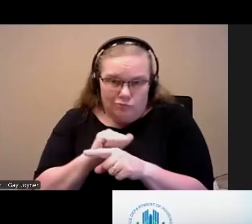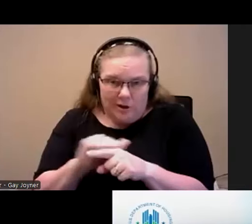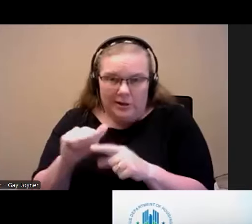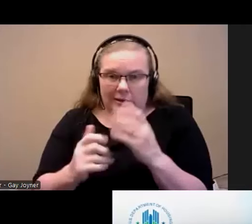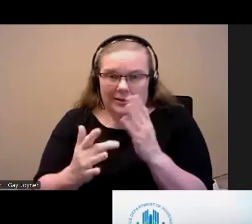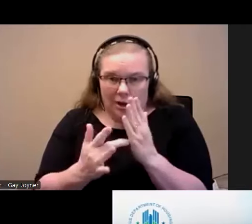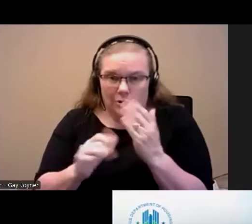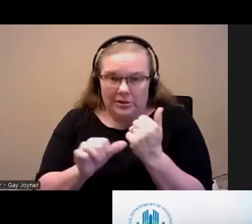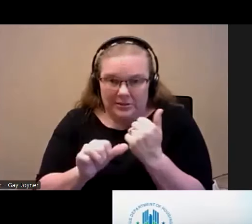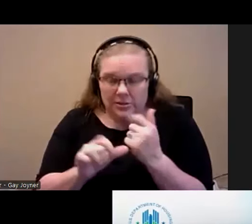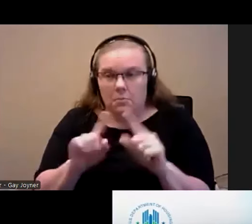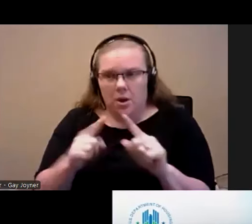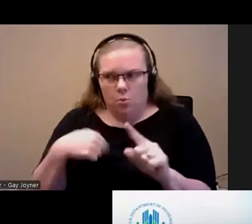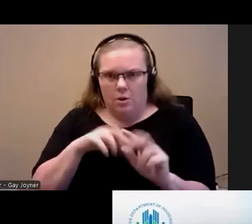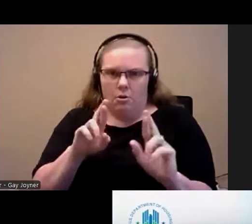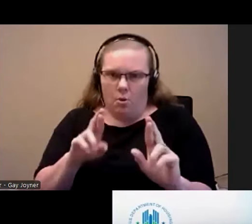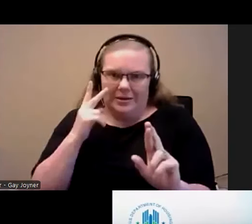But that is what we are hoping to see. I mentioned HUD